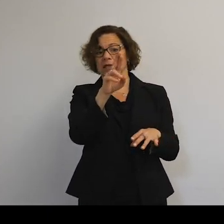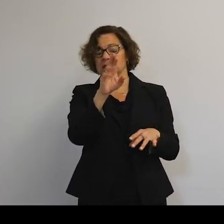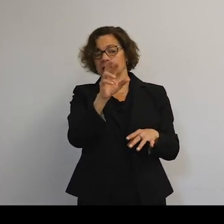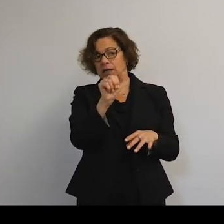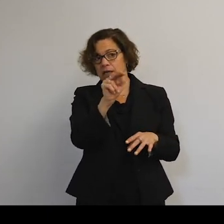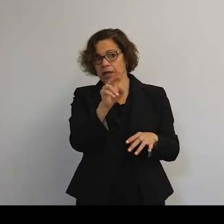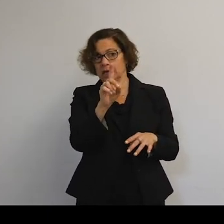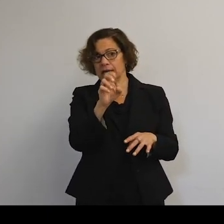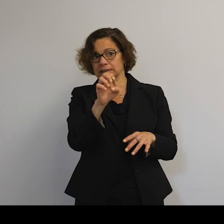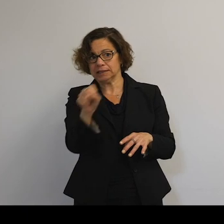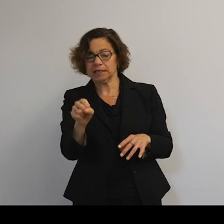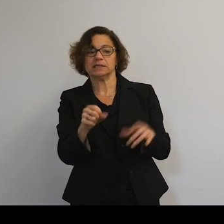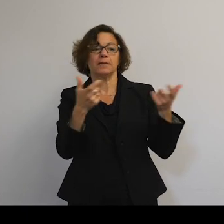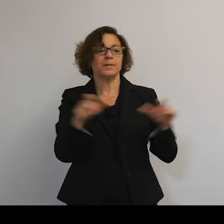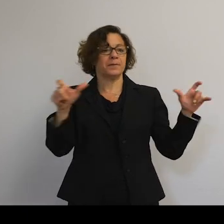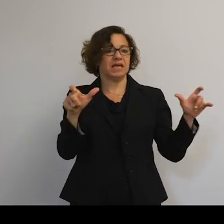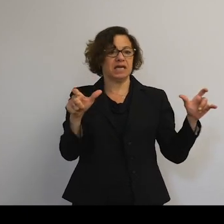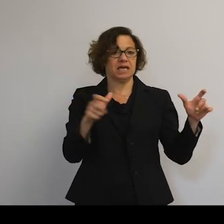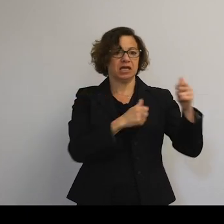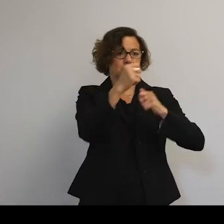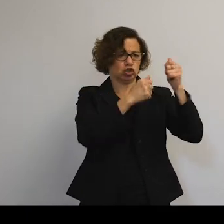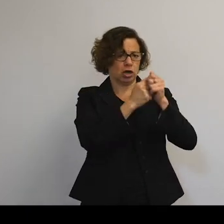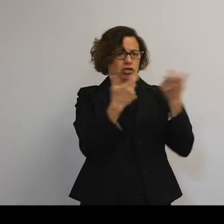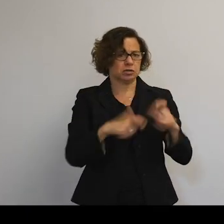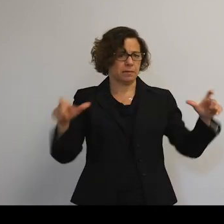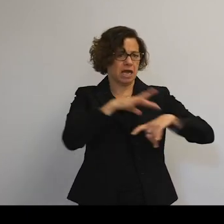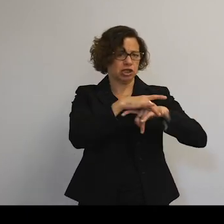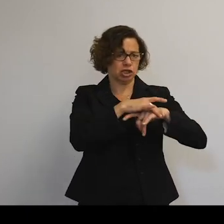The things-- large, geographical structures, which are massive like mountain ranges,